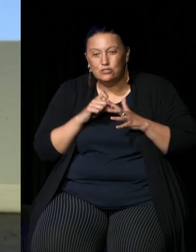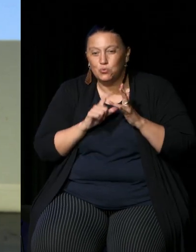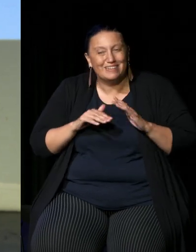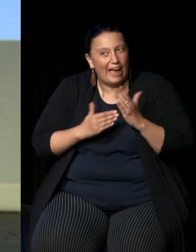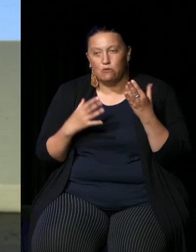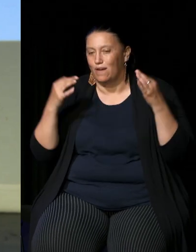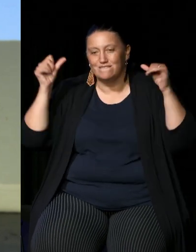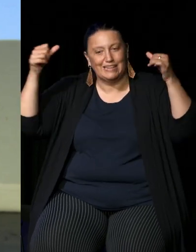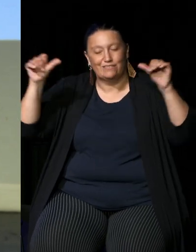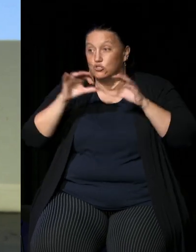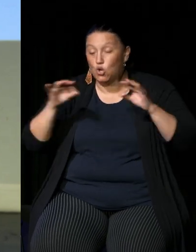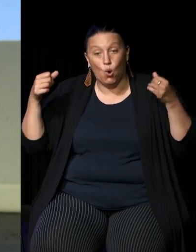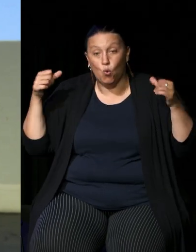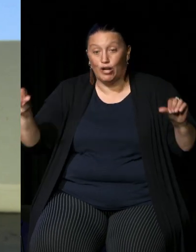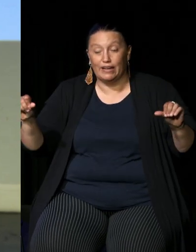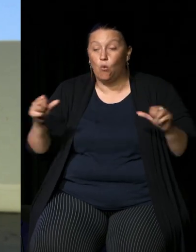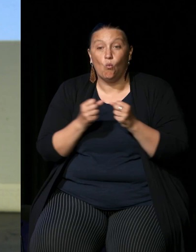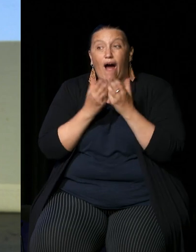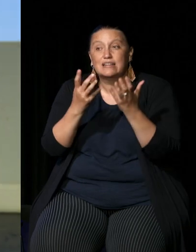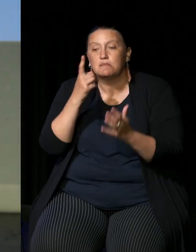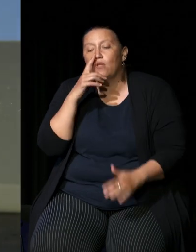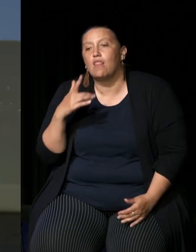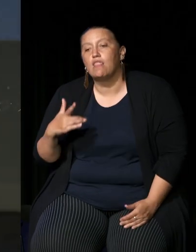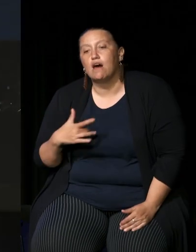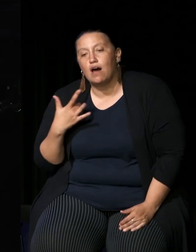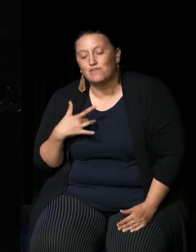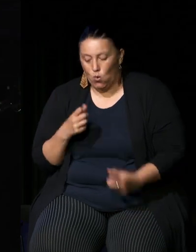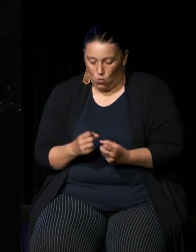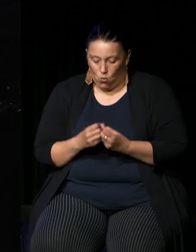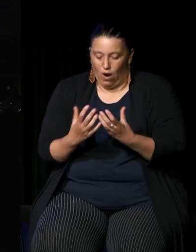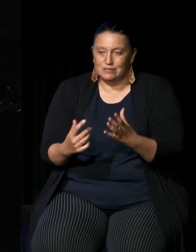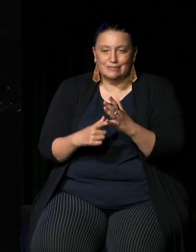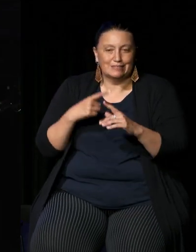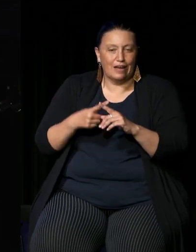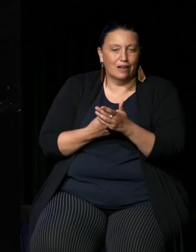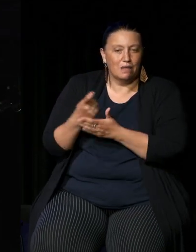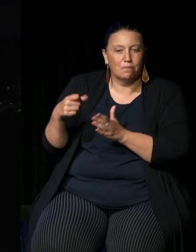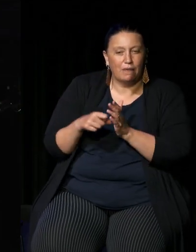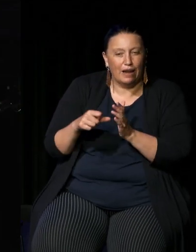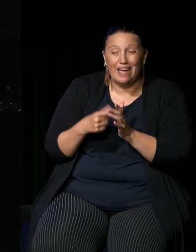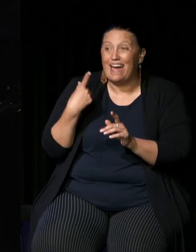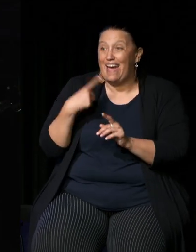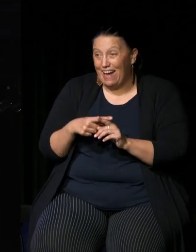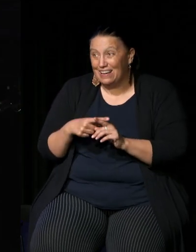not working it's wasting people's lives it's wasting taxpayer money and it is not bringing